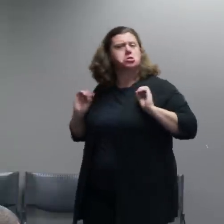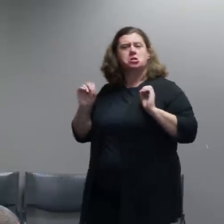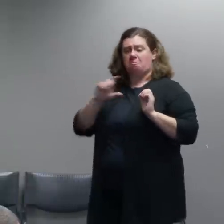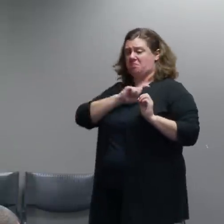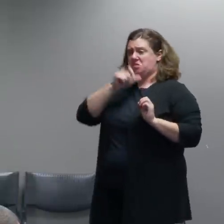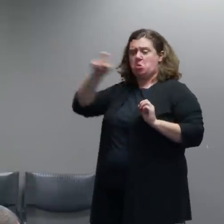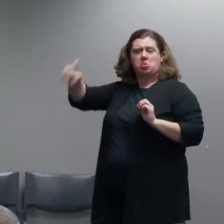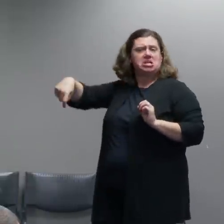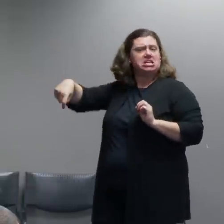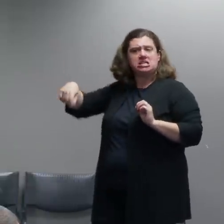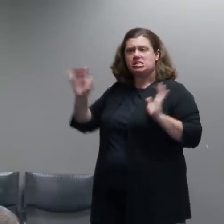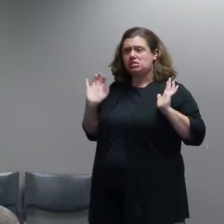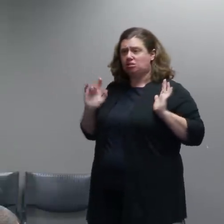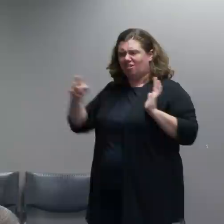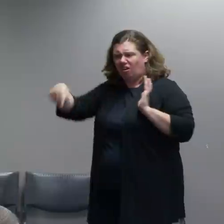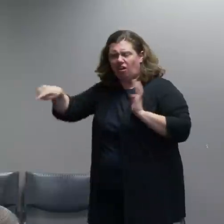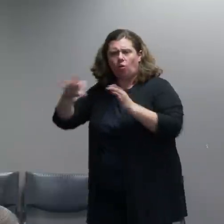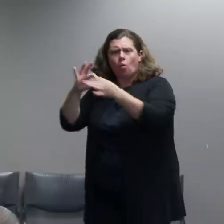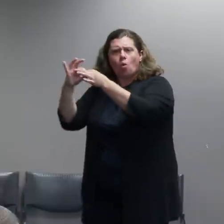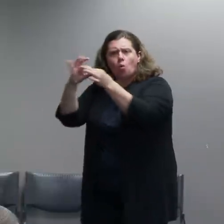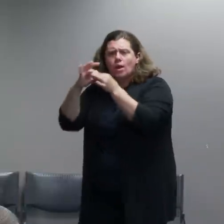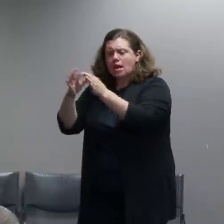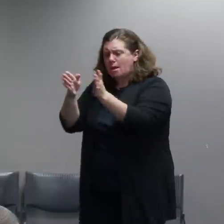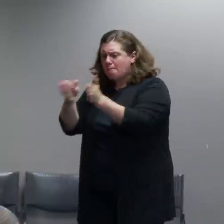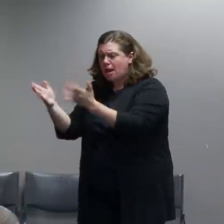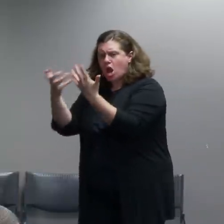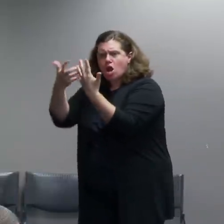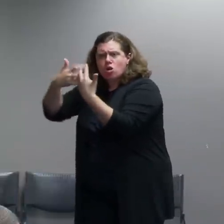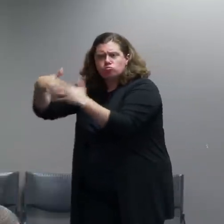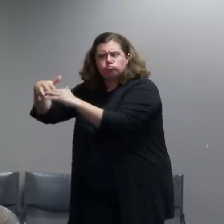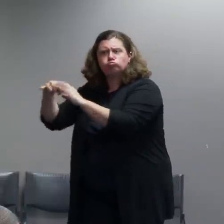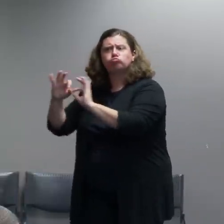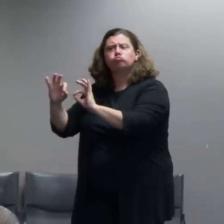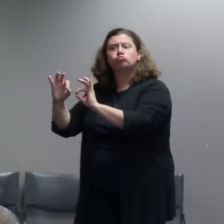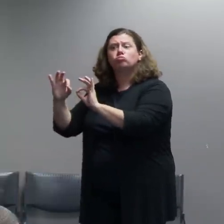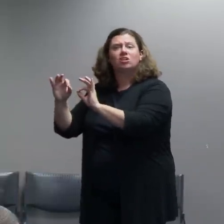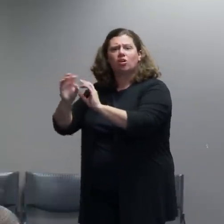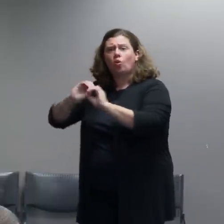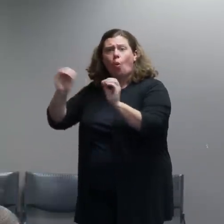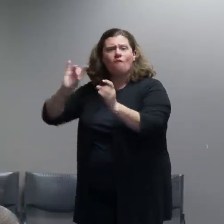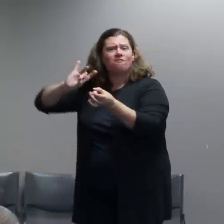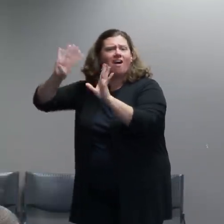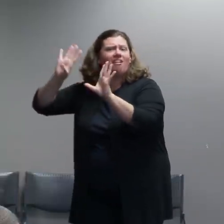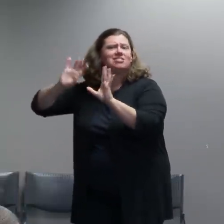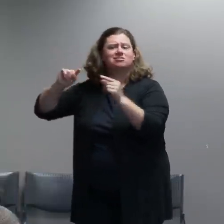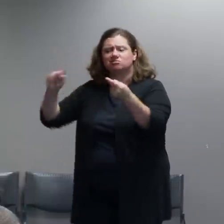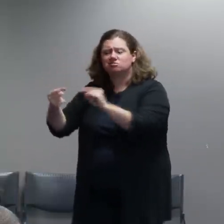and they were not... they didn't involve any kind of crimes or violence or anything like that and the organizers were able to keep